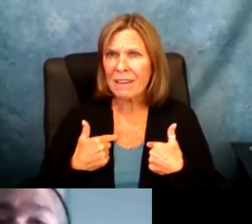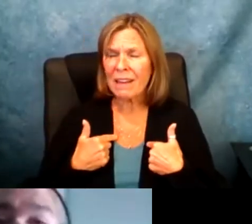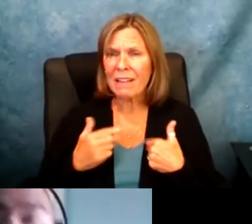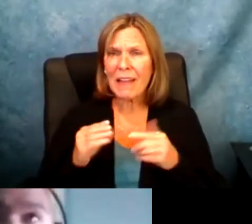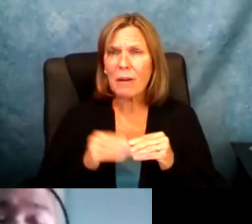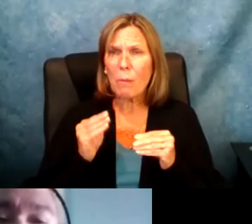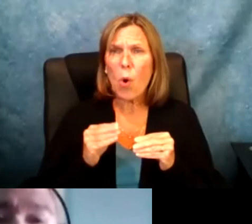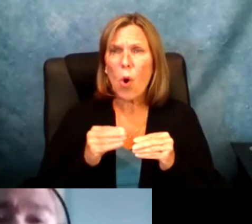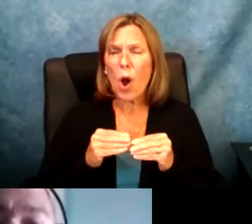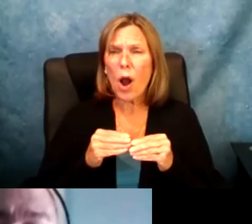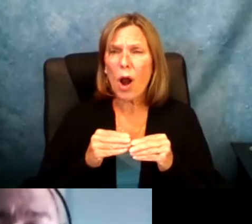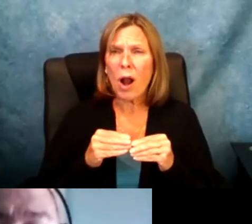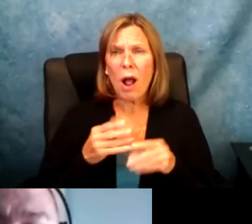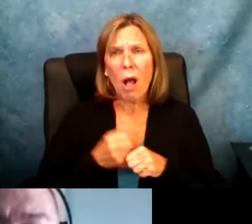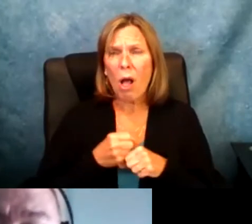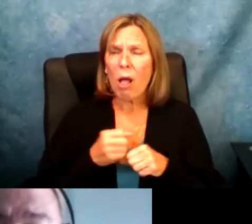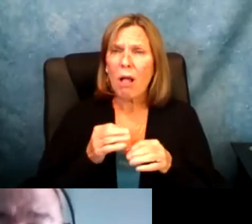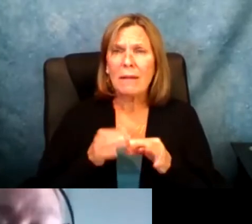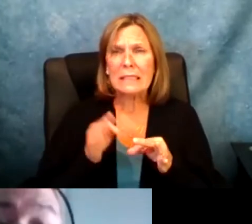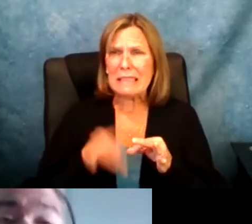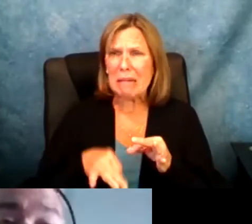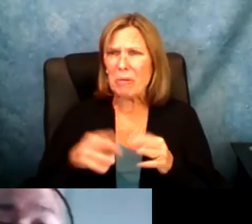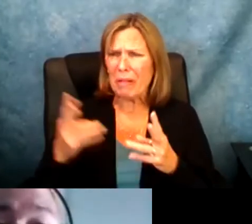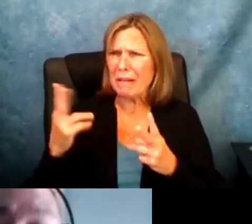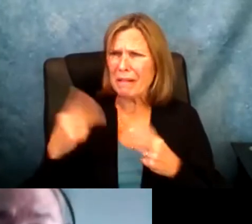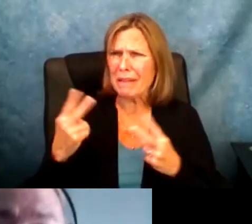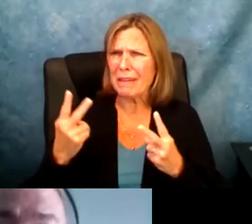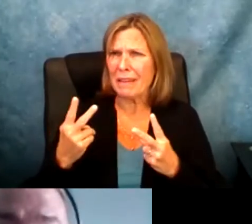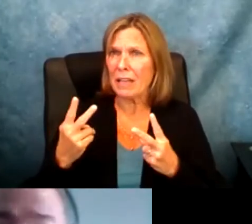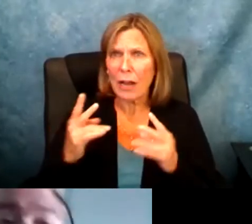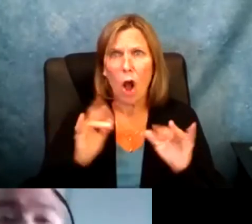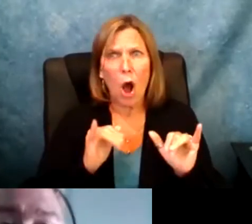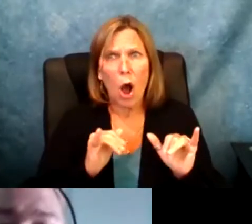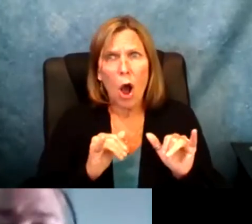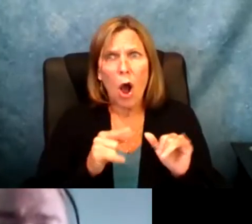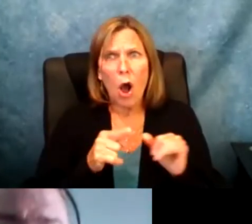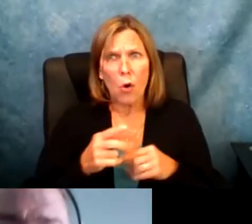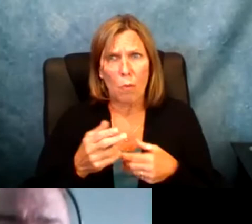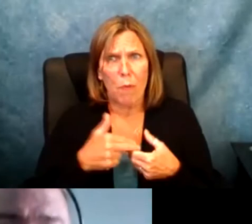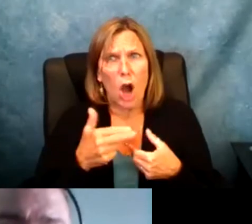I often found they would talk down to me. They would almost seem like it was simplified